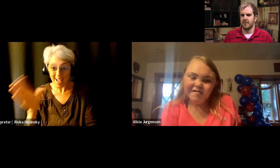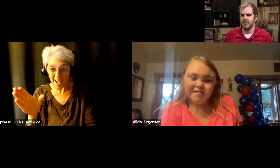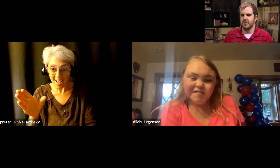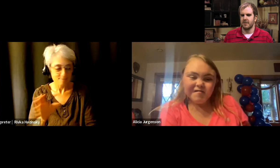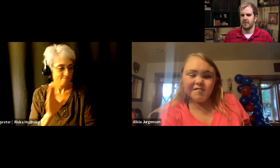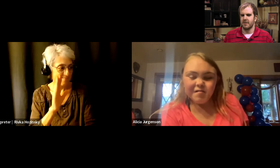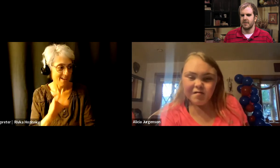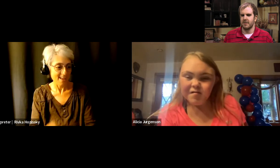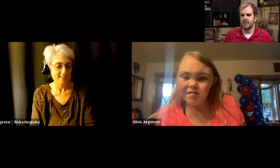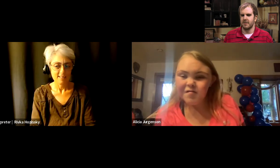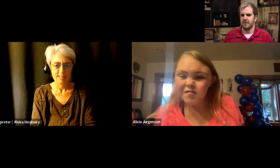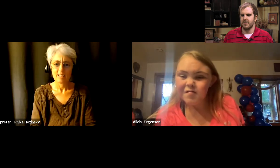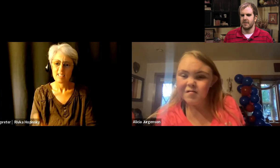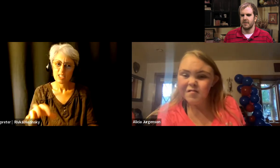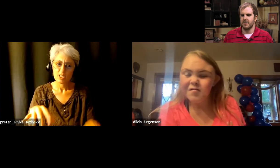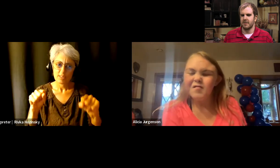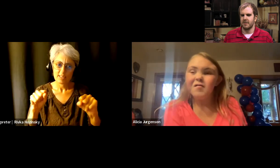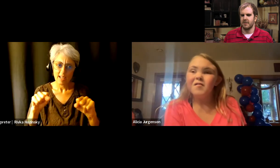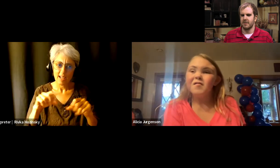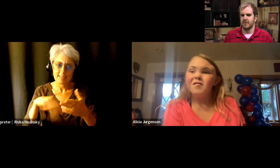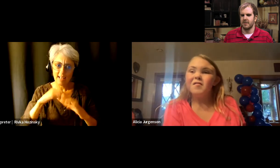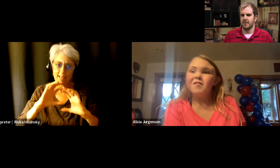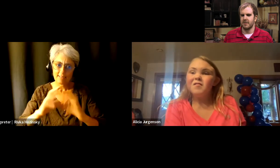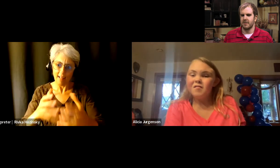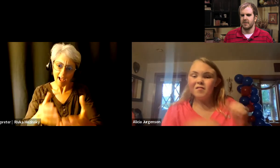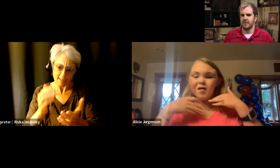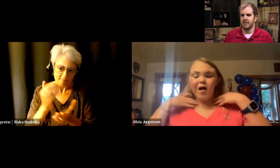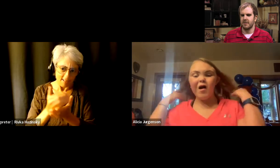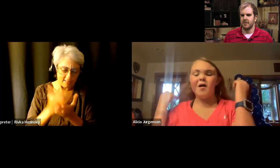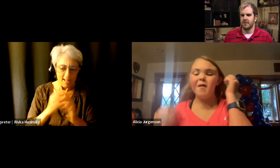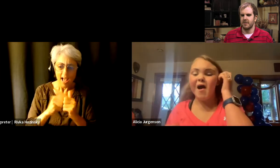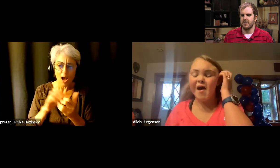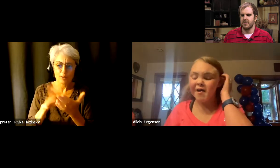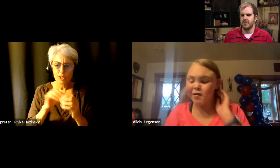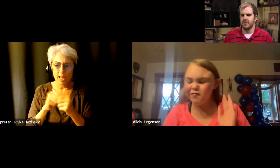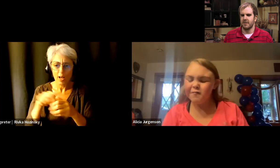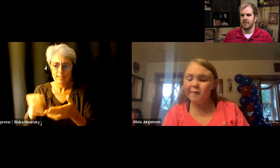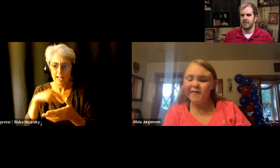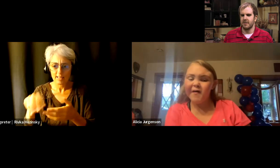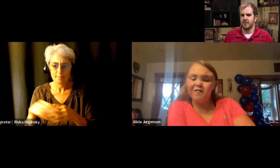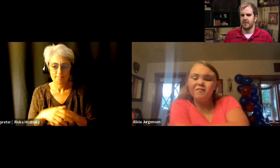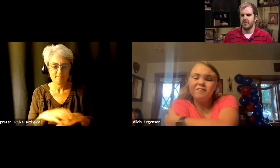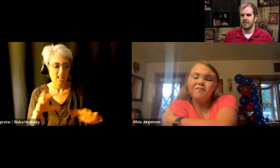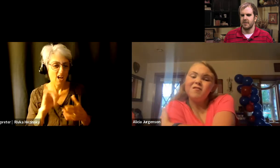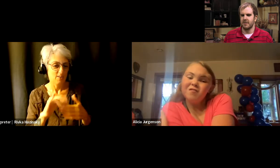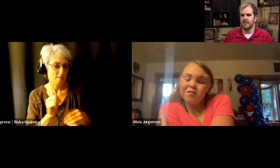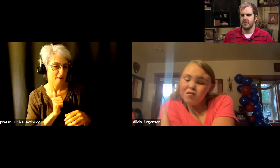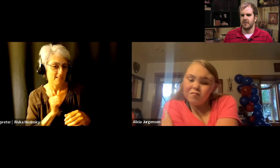Faith: Did you take dance lessons? How did you learn to dance? Te Rina: Um I do it by myself.